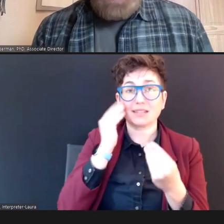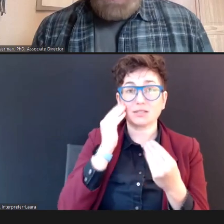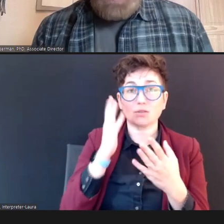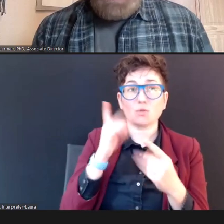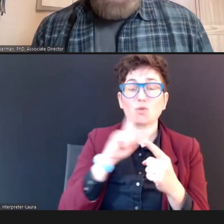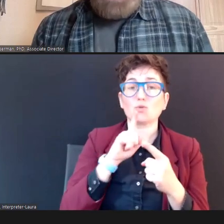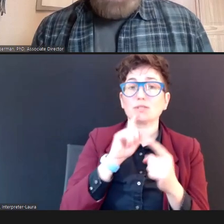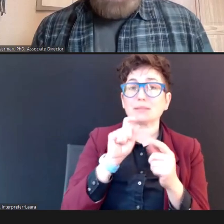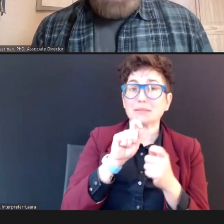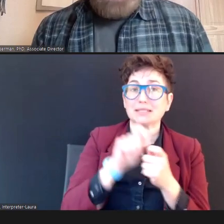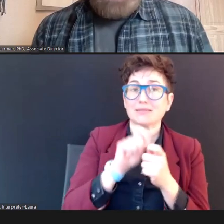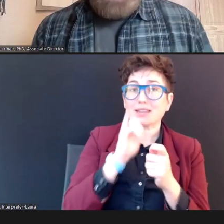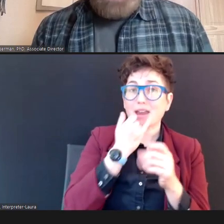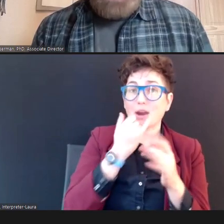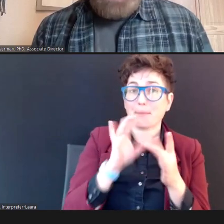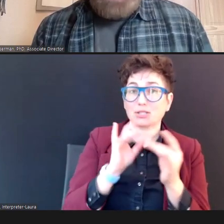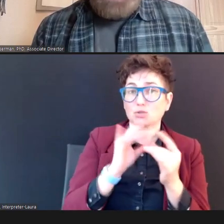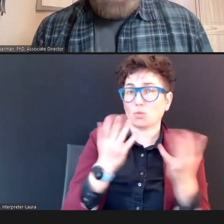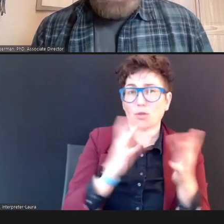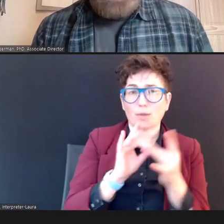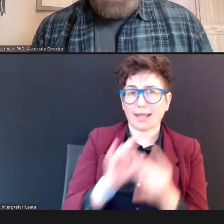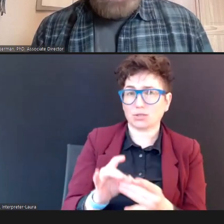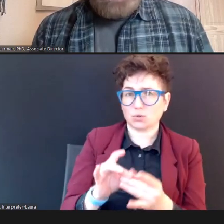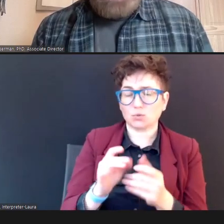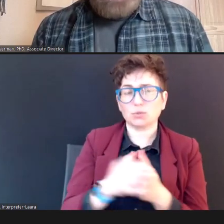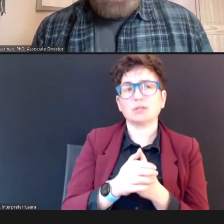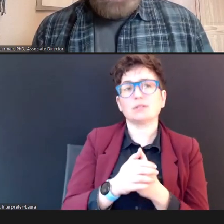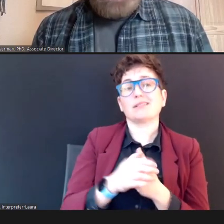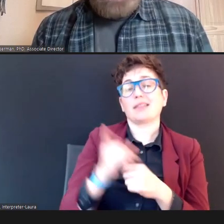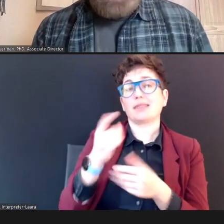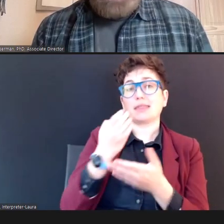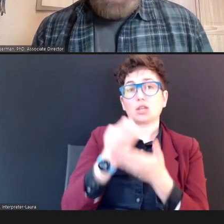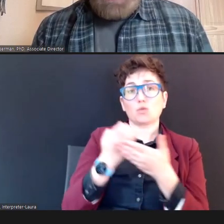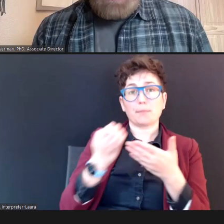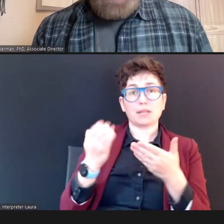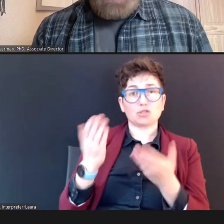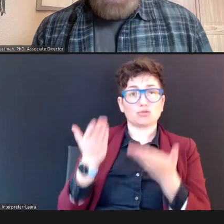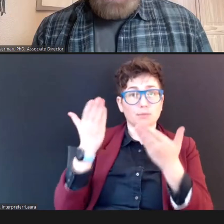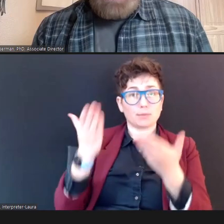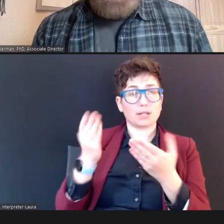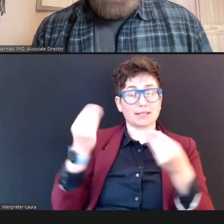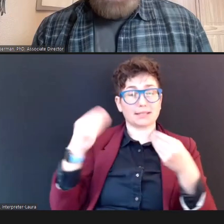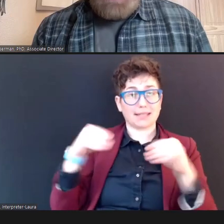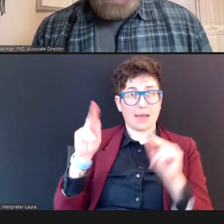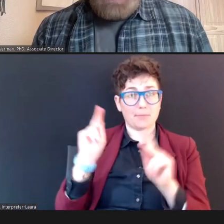related to. Terry Foust, AuD, CCC-A/SLP: While the equipment distributors and salespeople, aren't really the